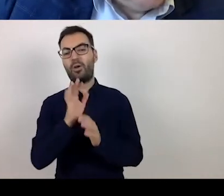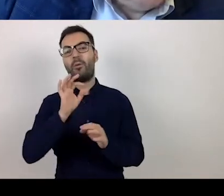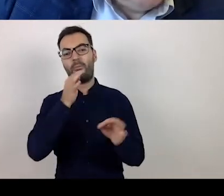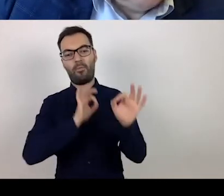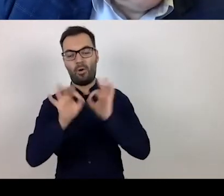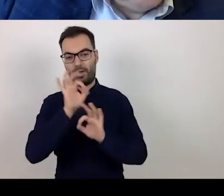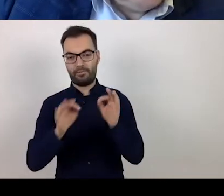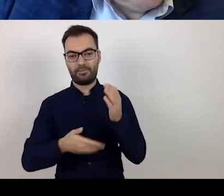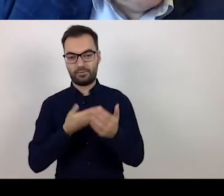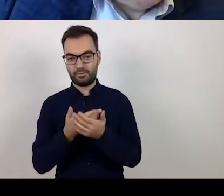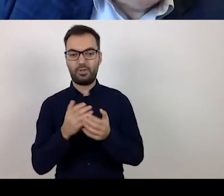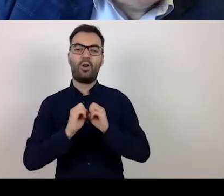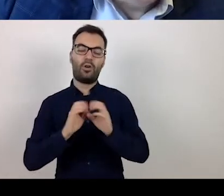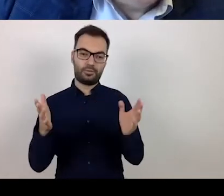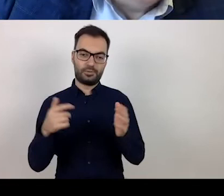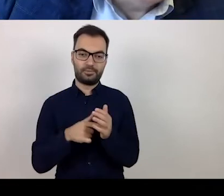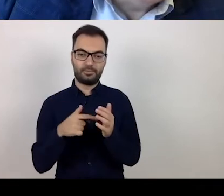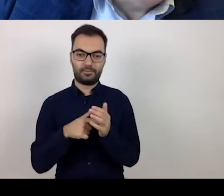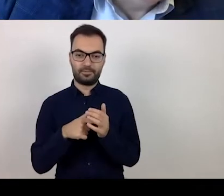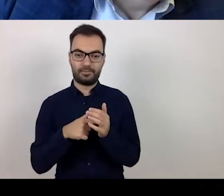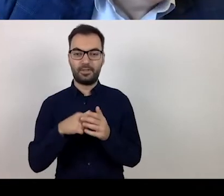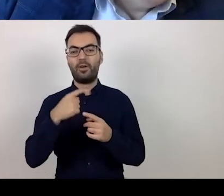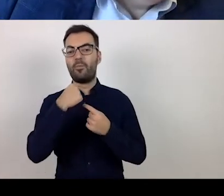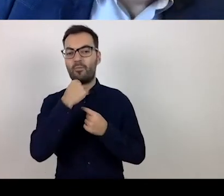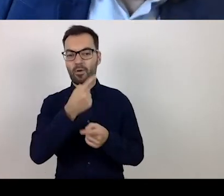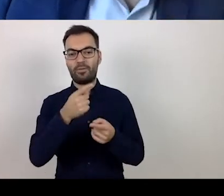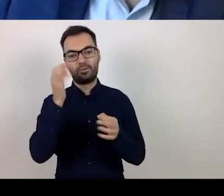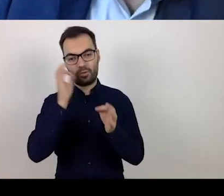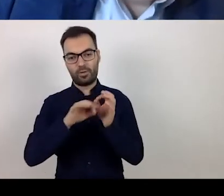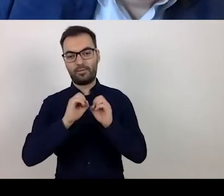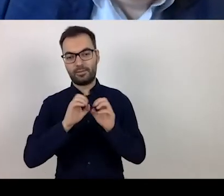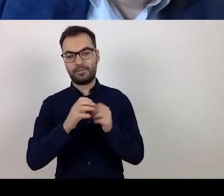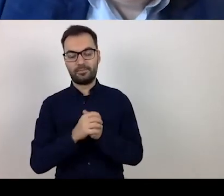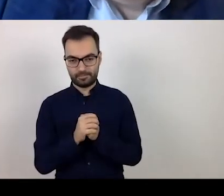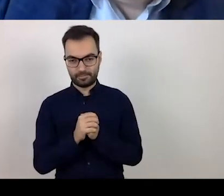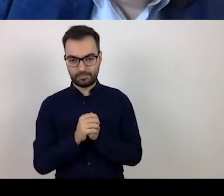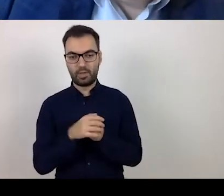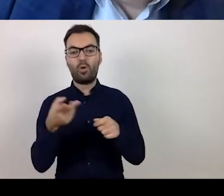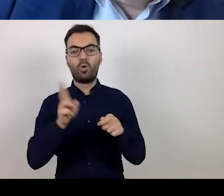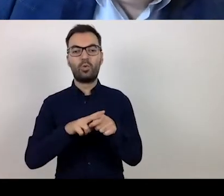And the elements will be indicated